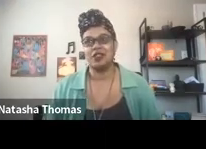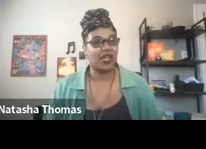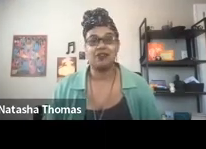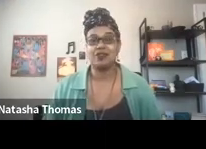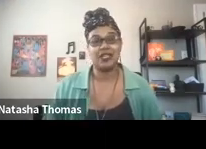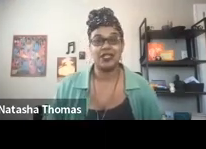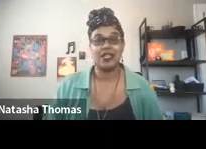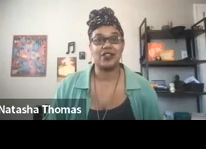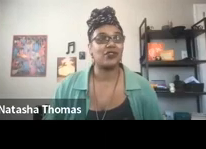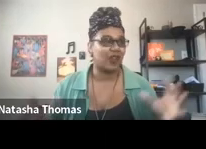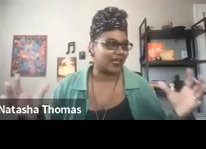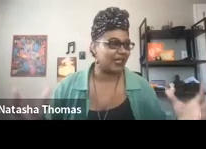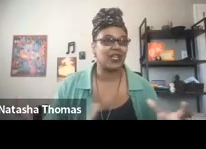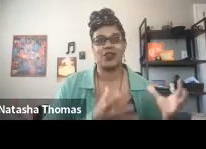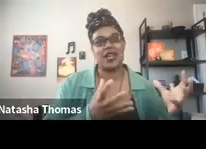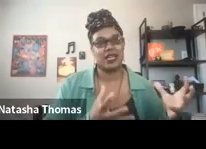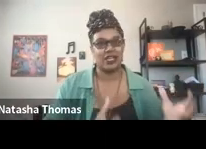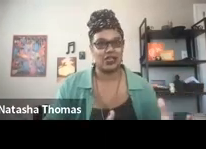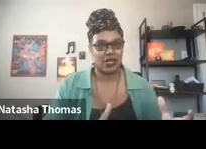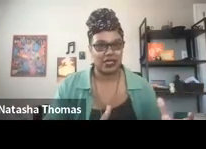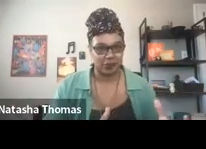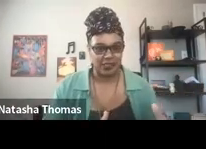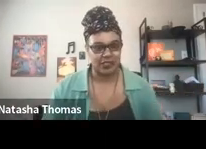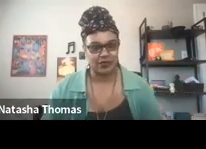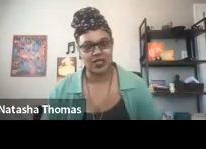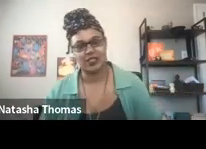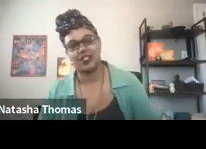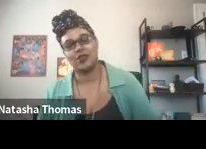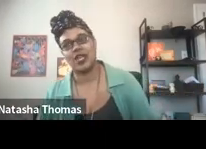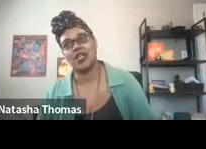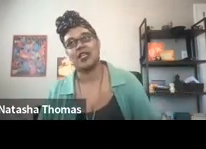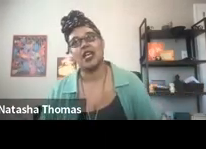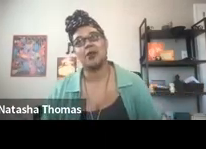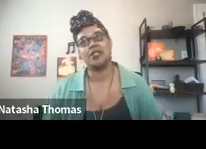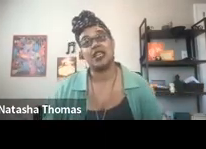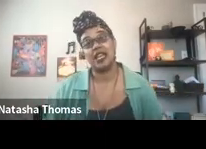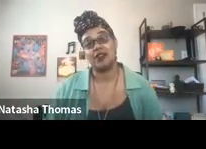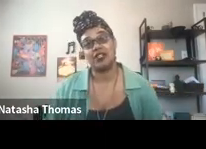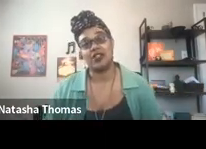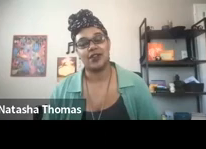If we have to flee into the hills, finding and creating and curating spaces for us to do that, to take care of each other.